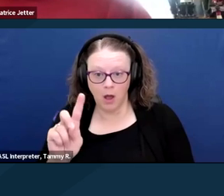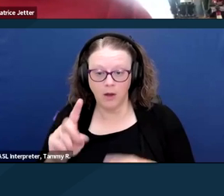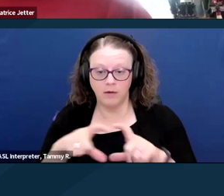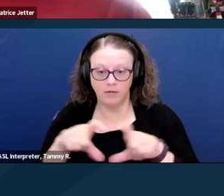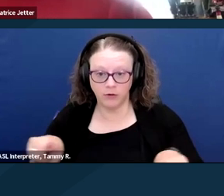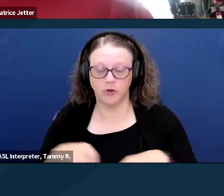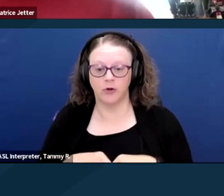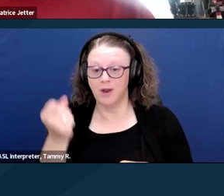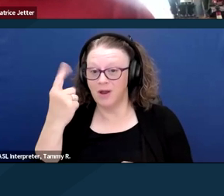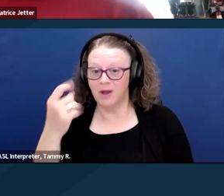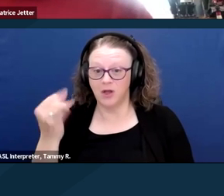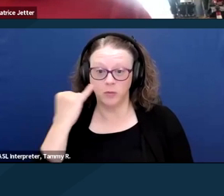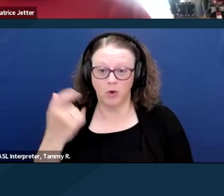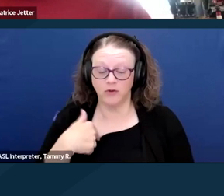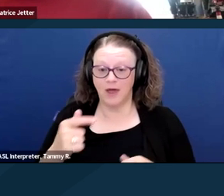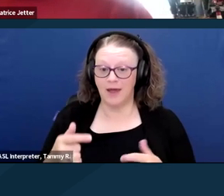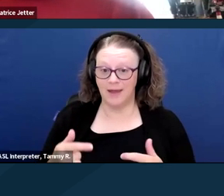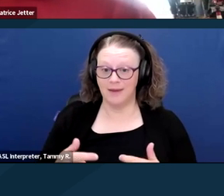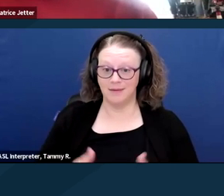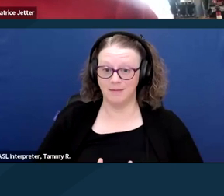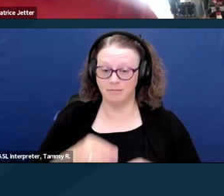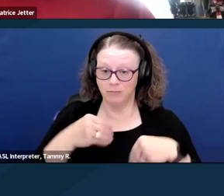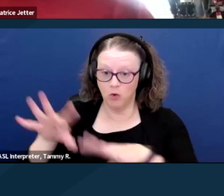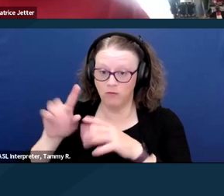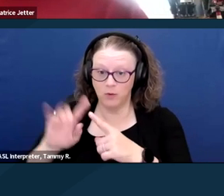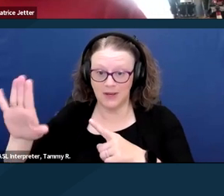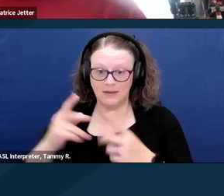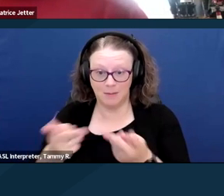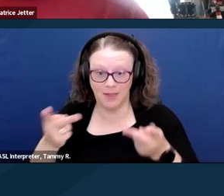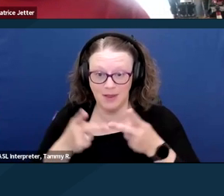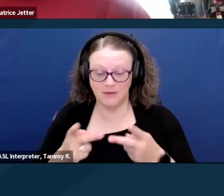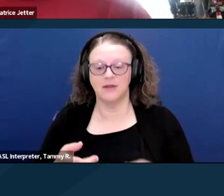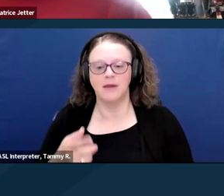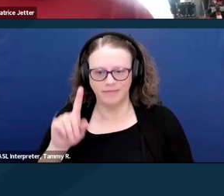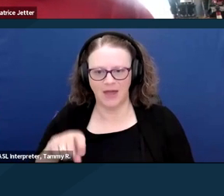I would have to relinquish my HUD voucher and split the rent 50/50,